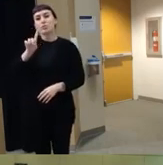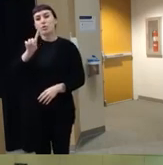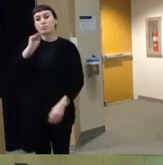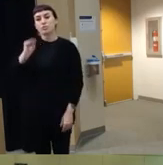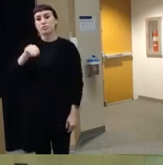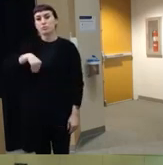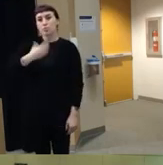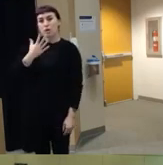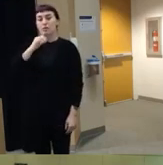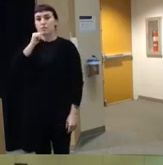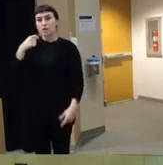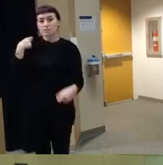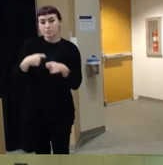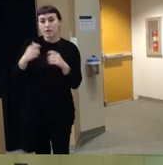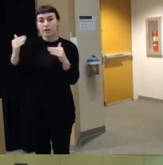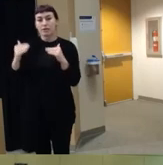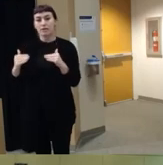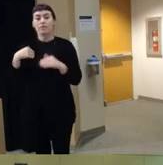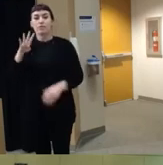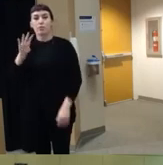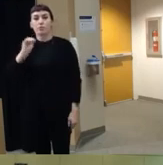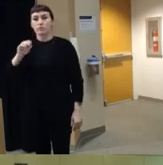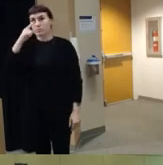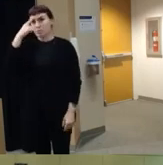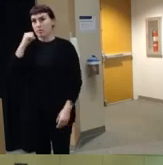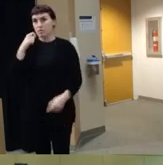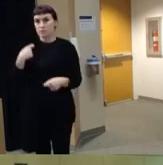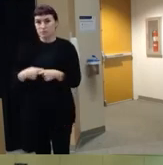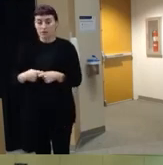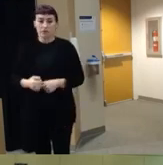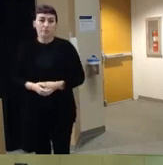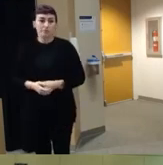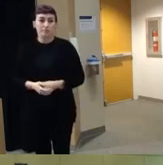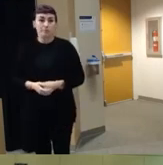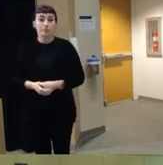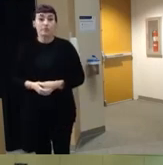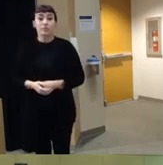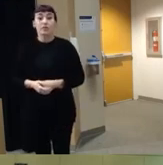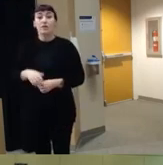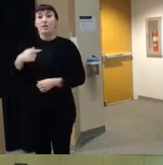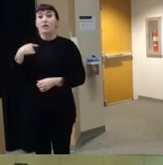non-hispanic and 40% black non-h Hispanic if you look at the child um who shot the firearm